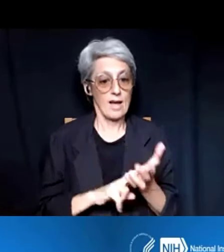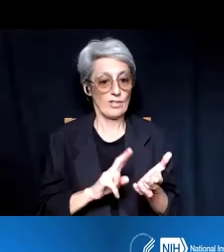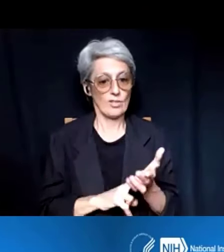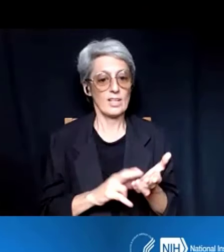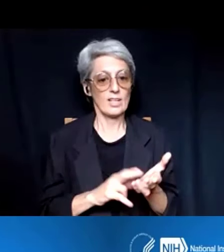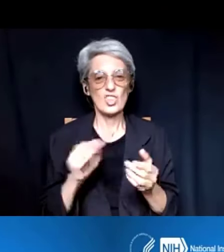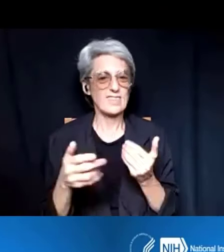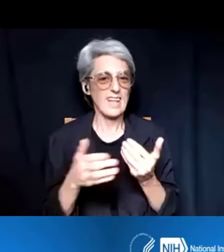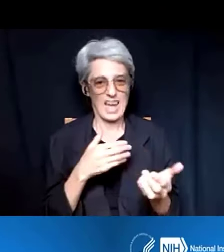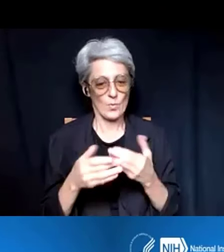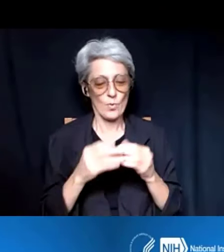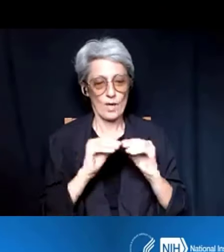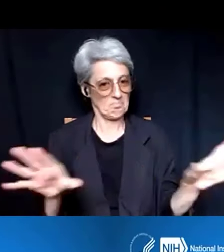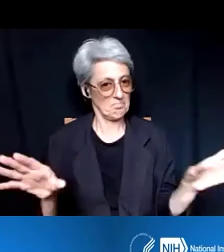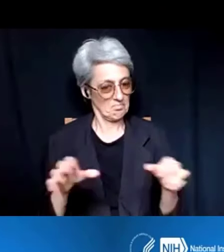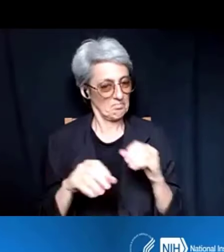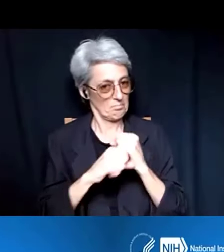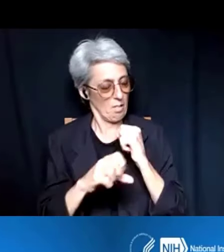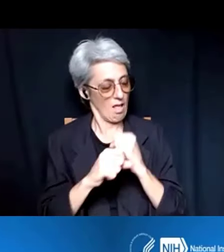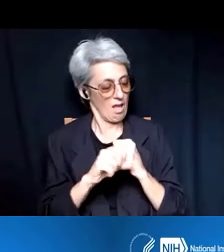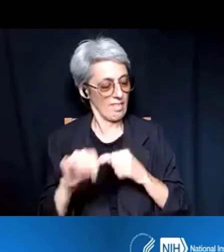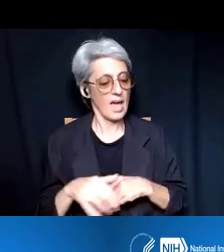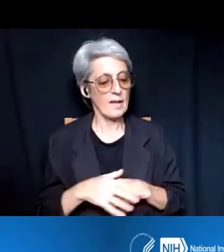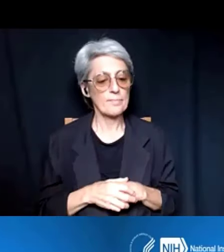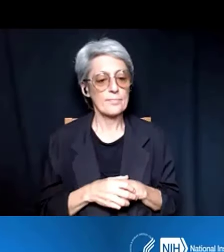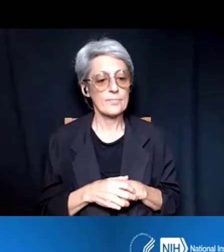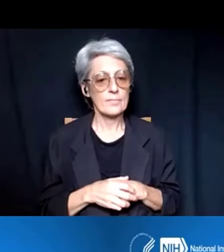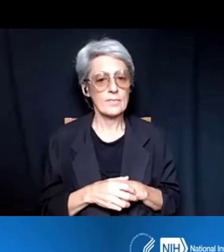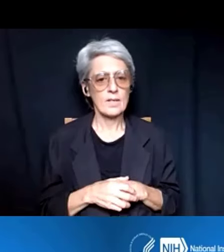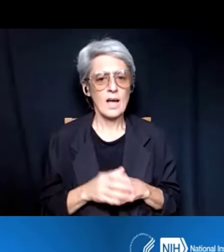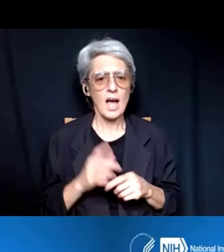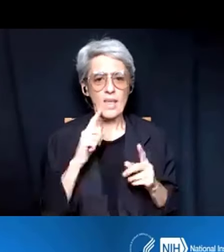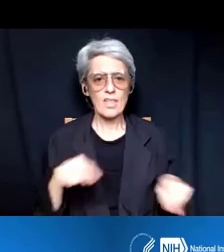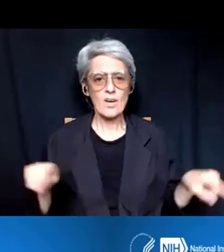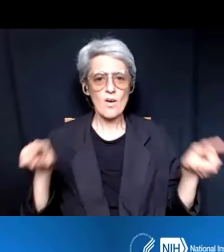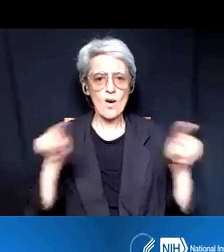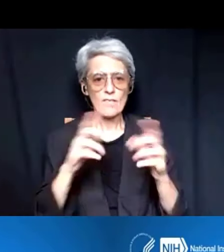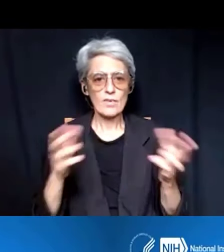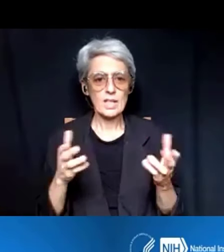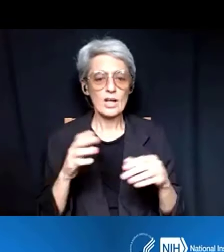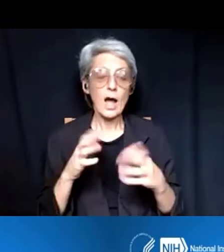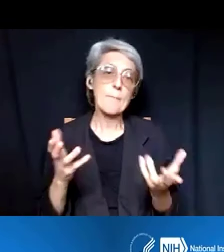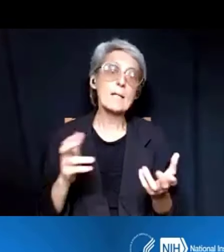I think that -- I'm pretty sure that everybody that's here participating in today's webinar